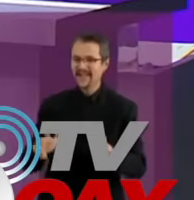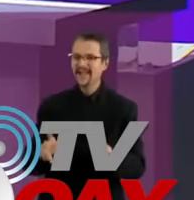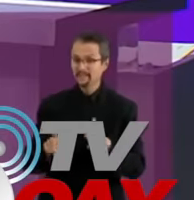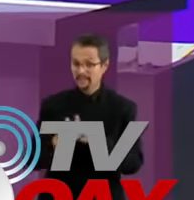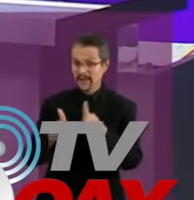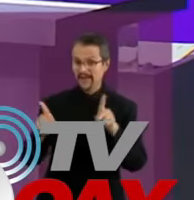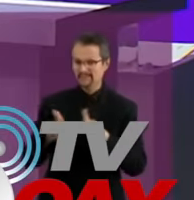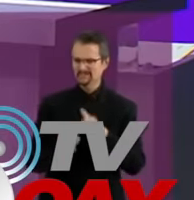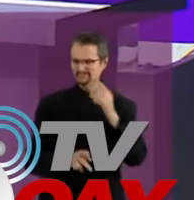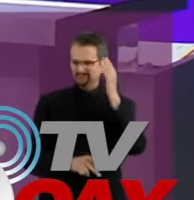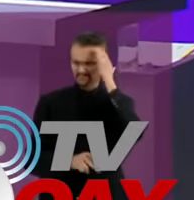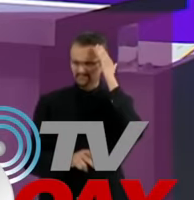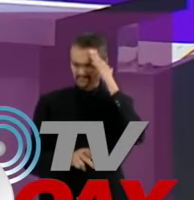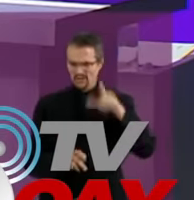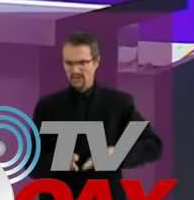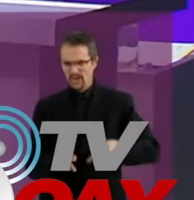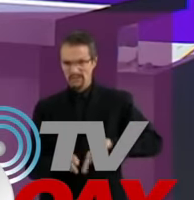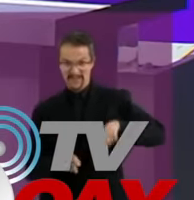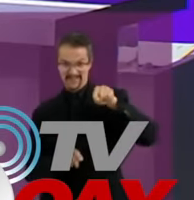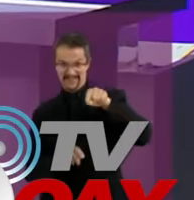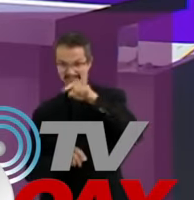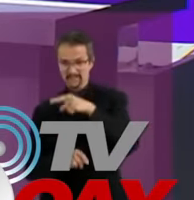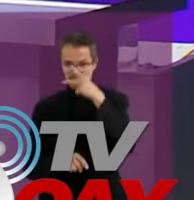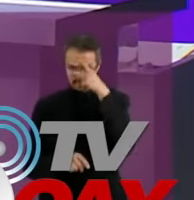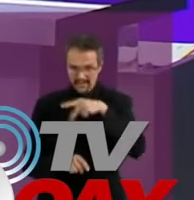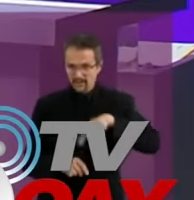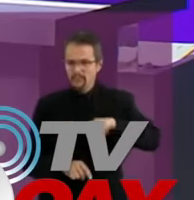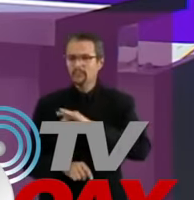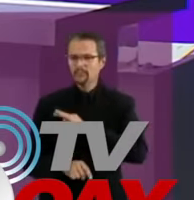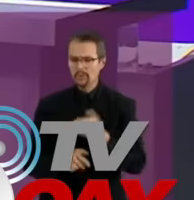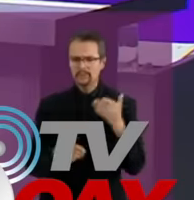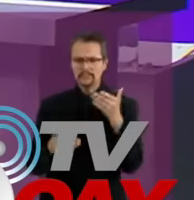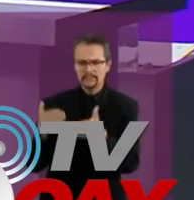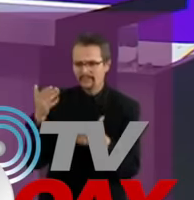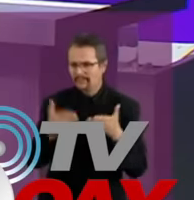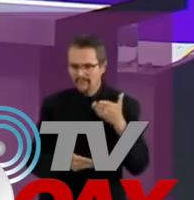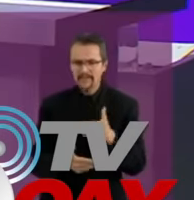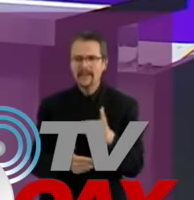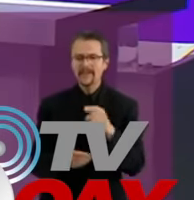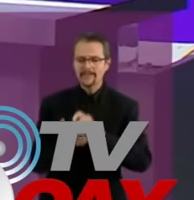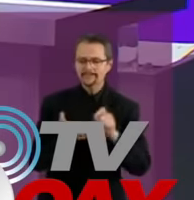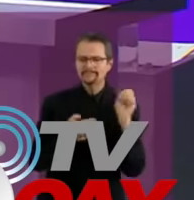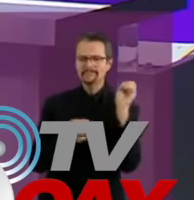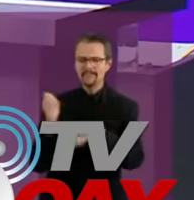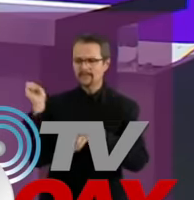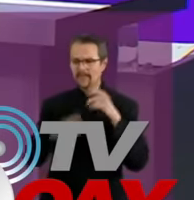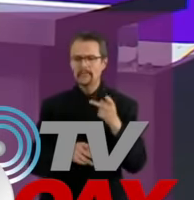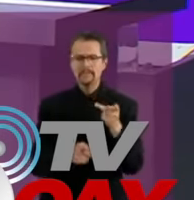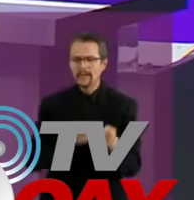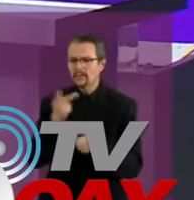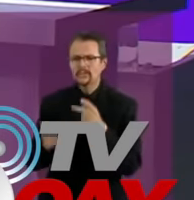they are not in a reality show but in a debate where decisions will be made and